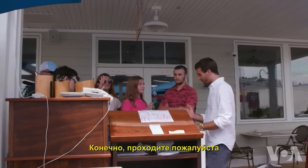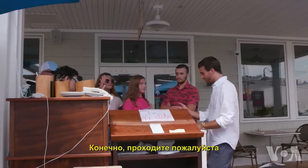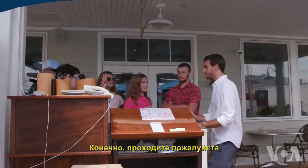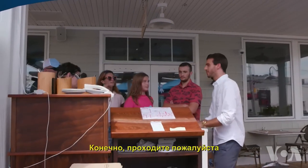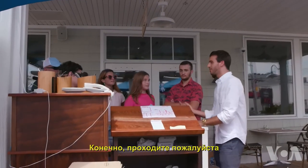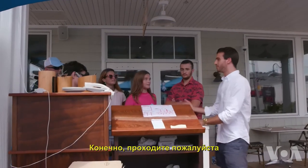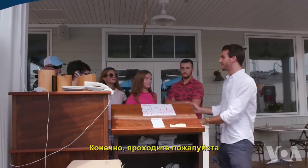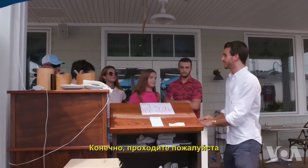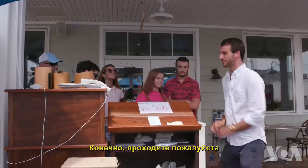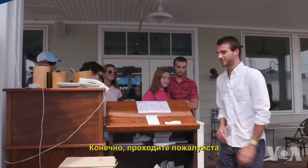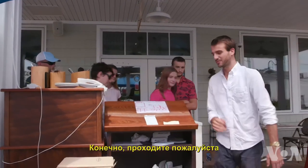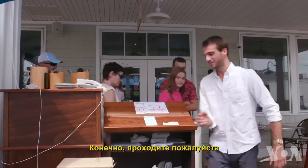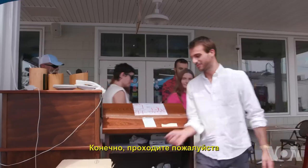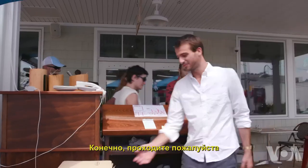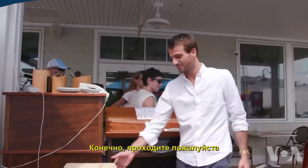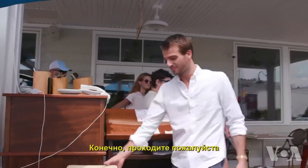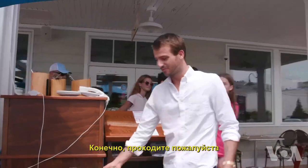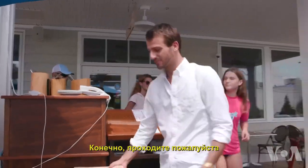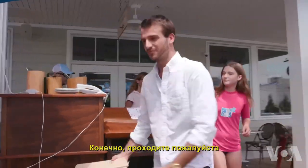Of course, come with me, guys.